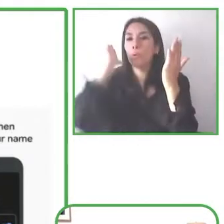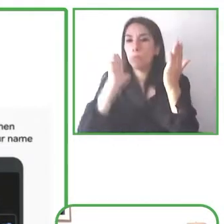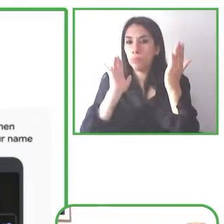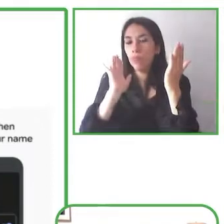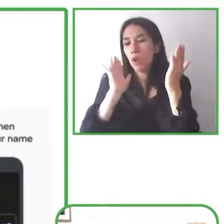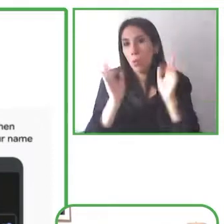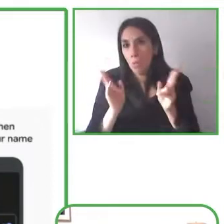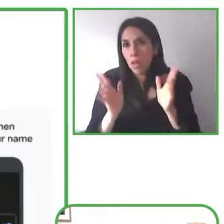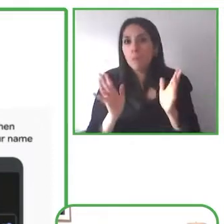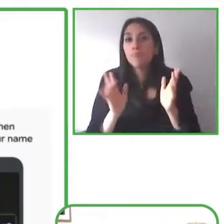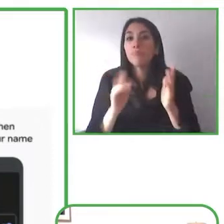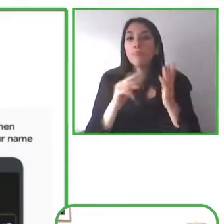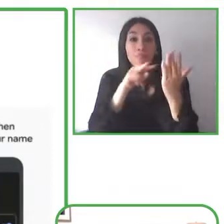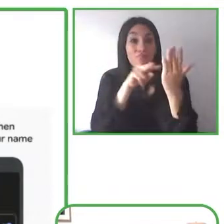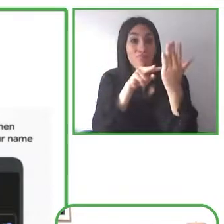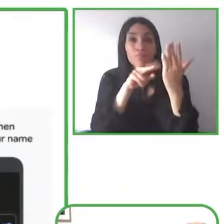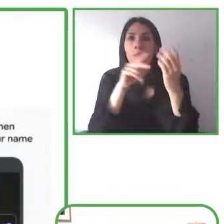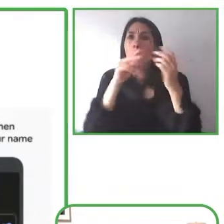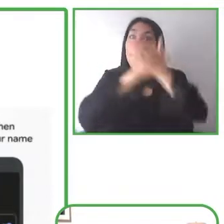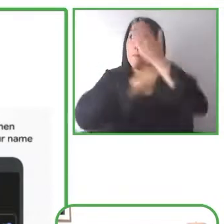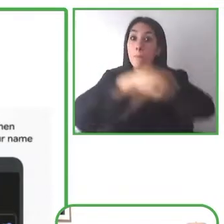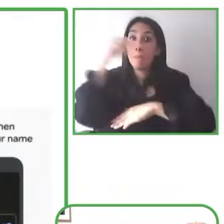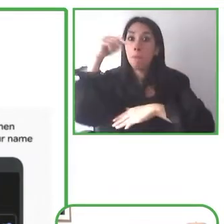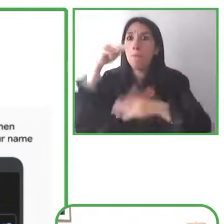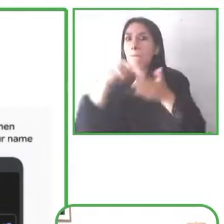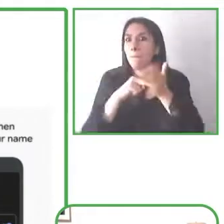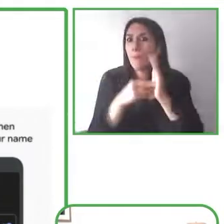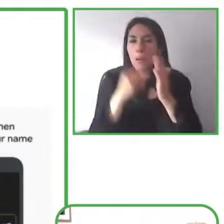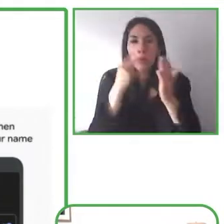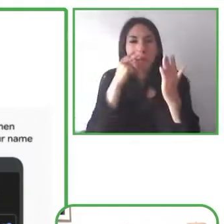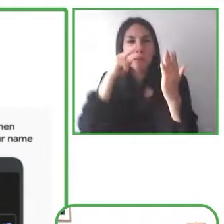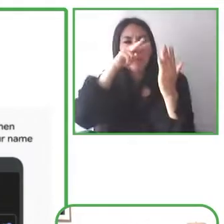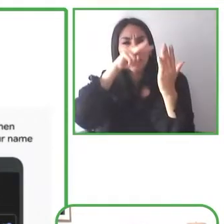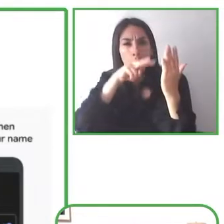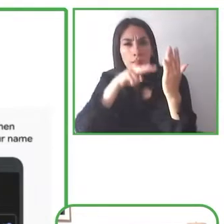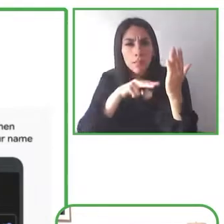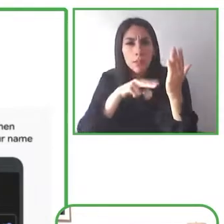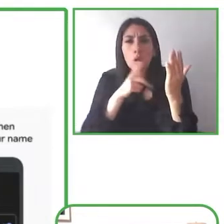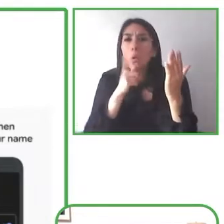provides you with a free real-time transcription of your conversations and